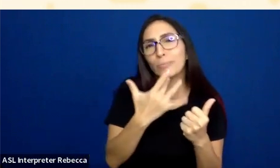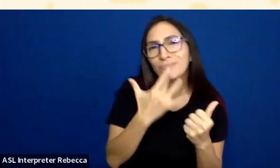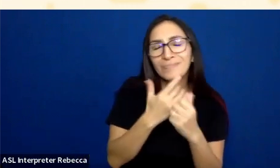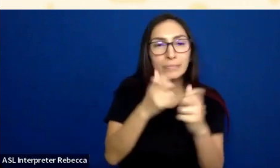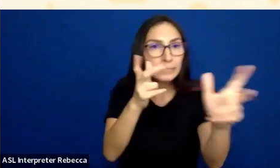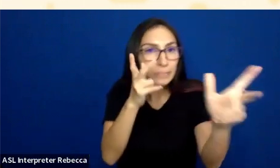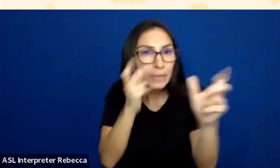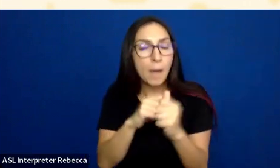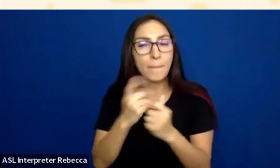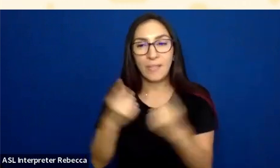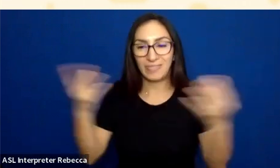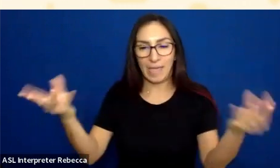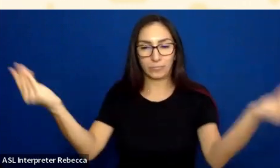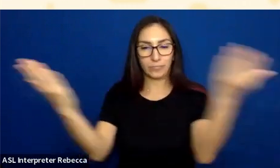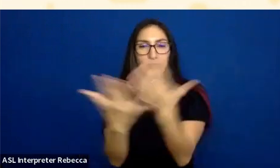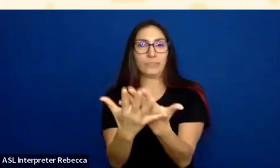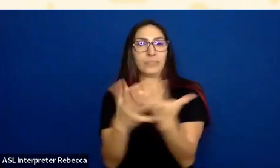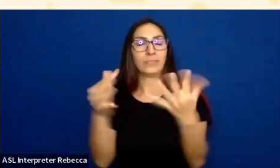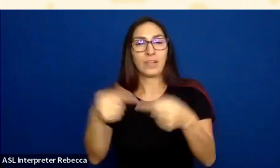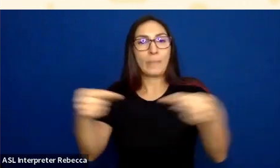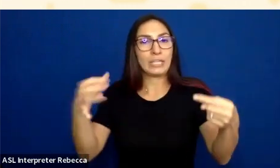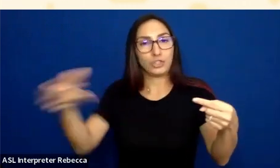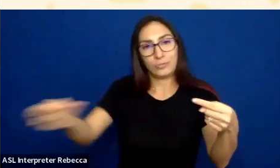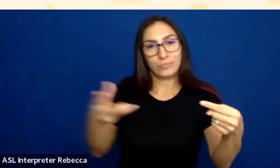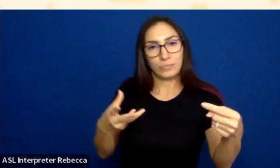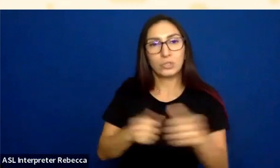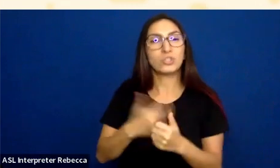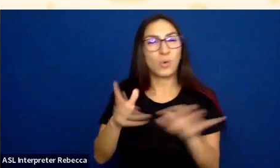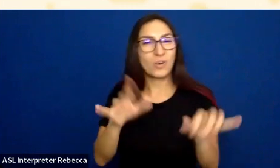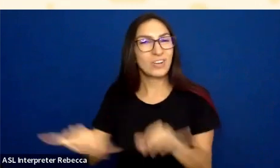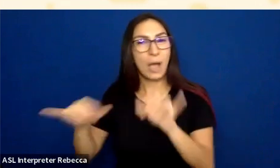A common example of this is a link. We have this link here in the screenshot.